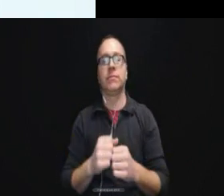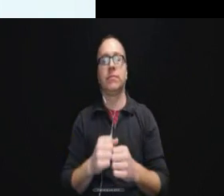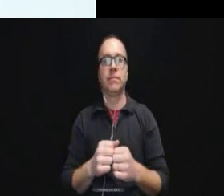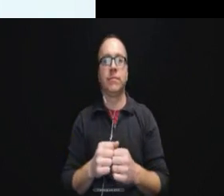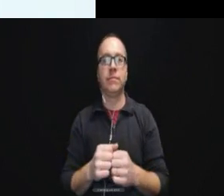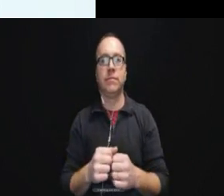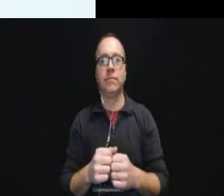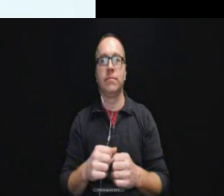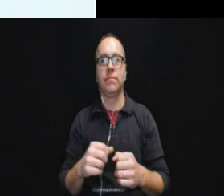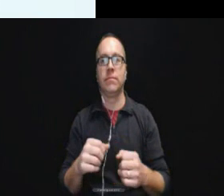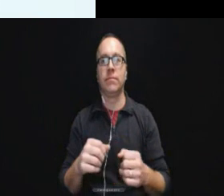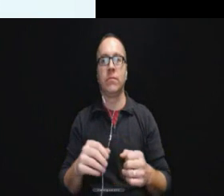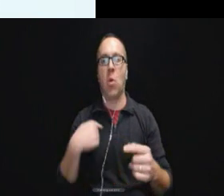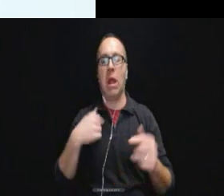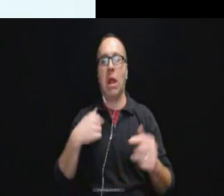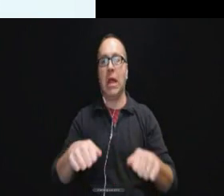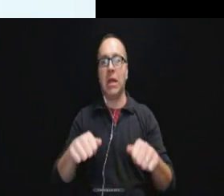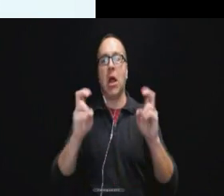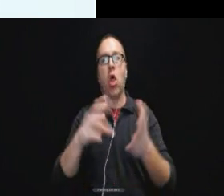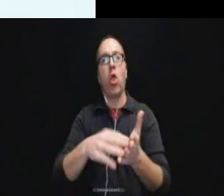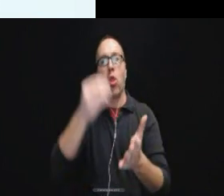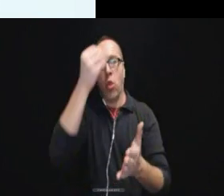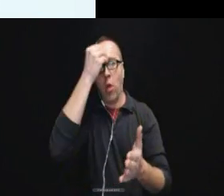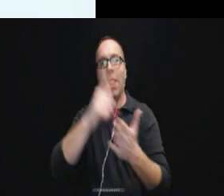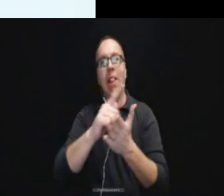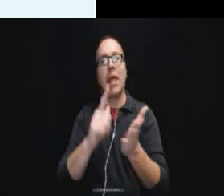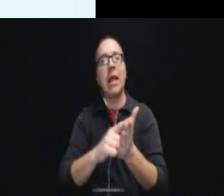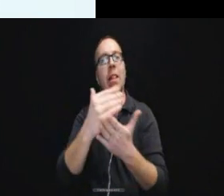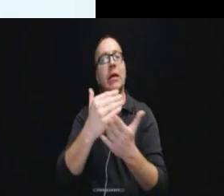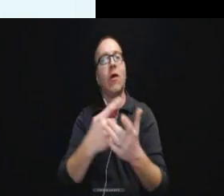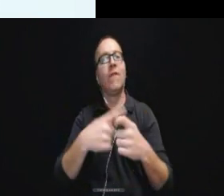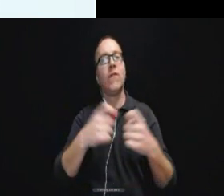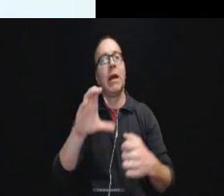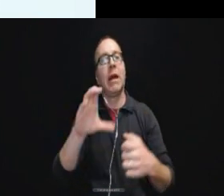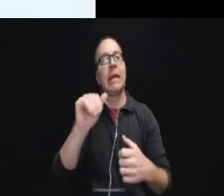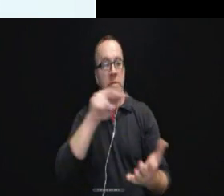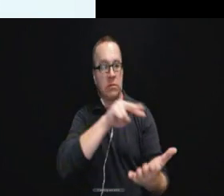Because we can kind of learn the legal lessons from cases but often the cases don't give